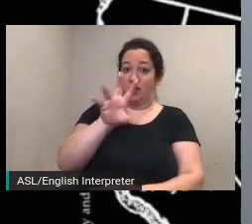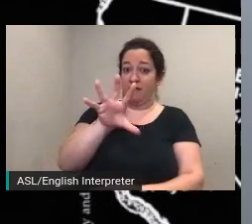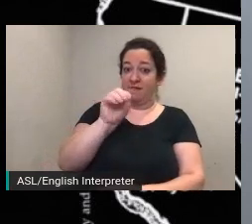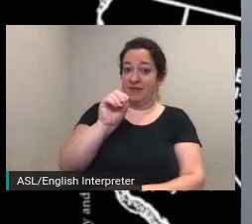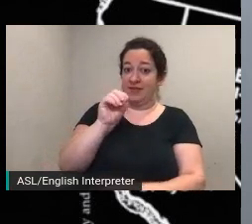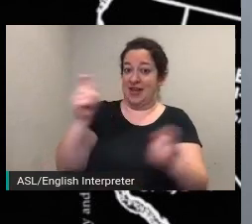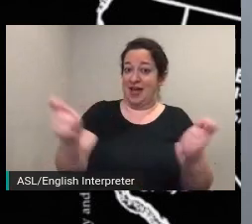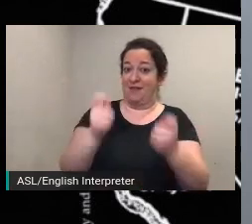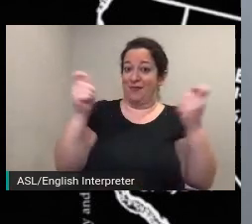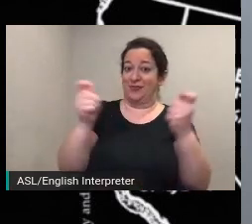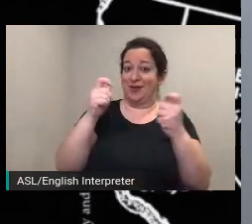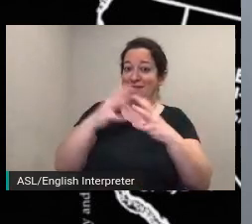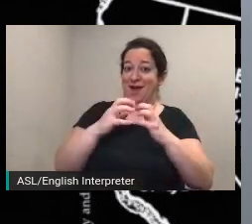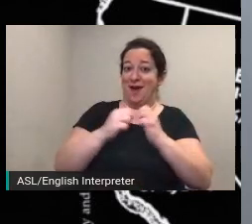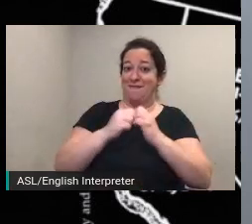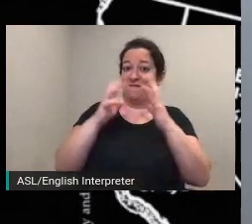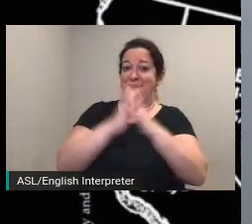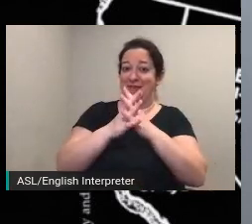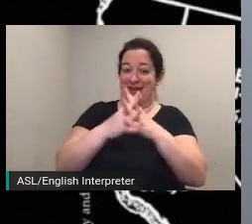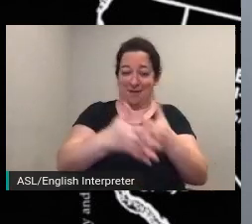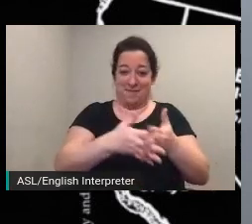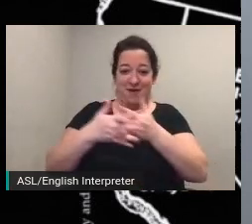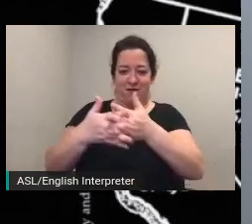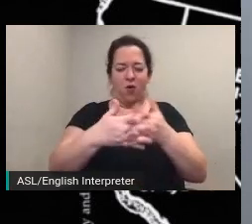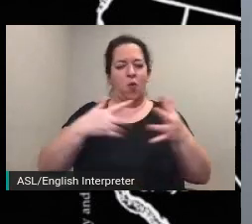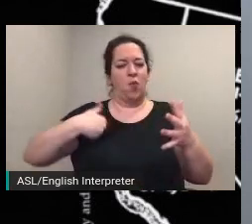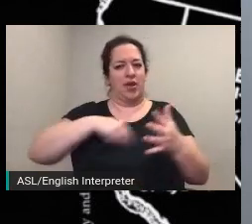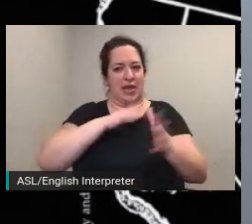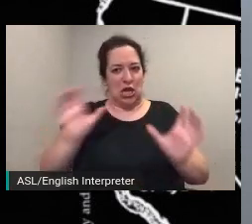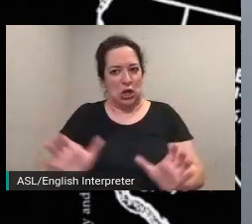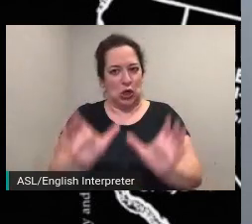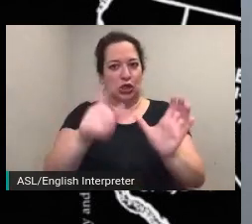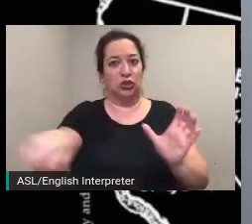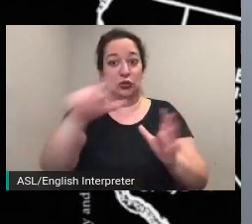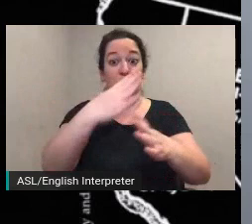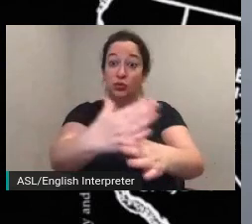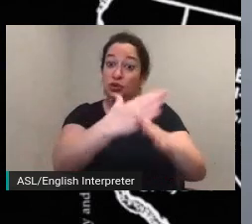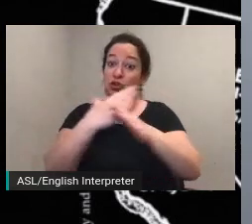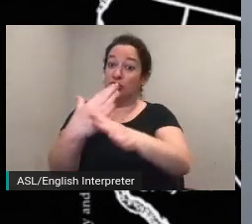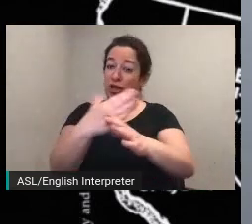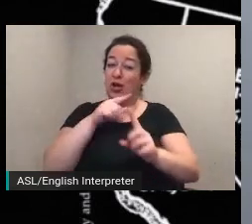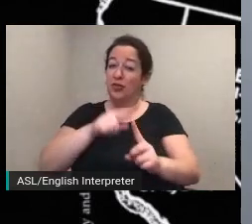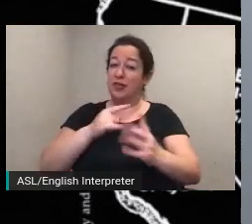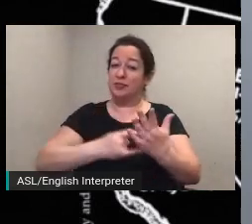to share and amplify these stories by using the suffragist story project